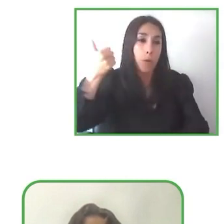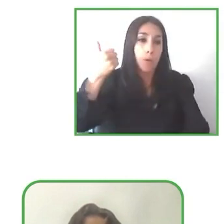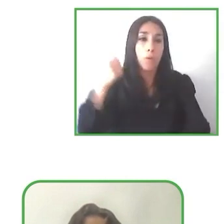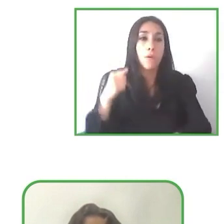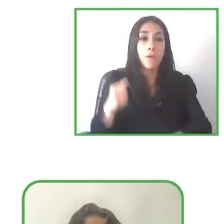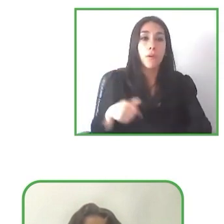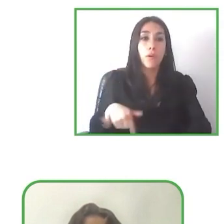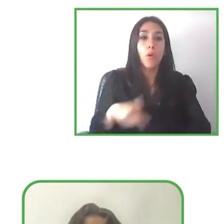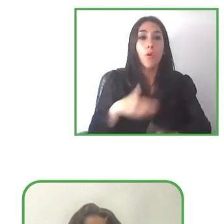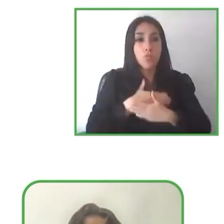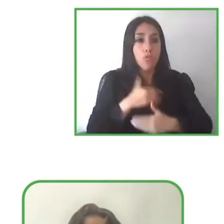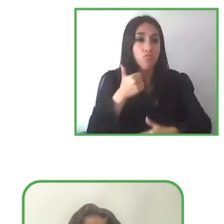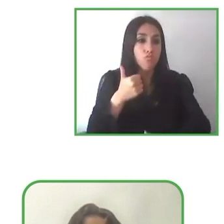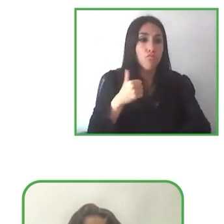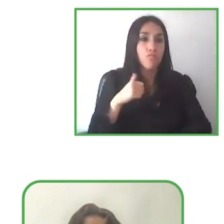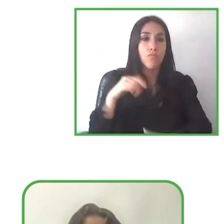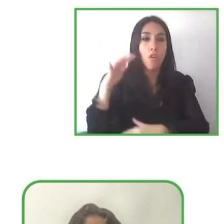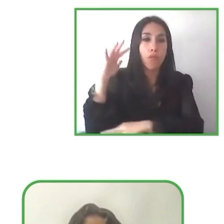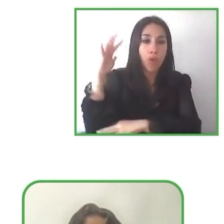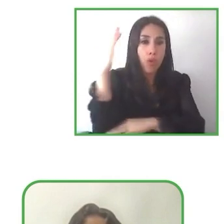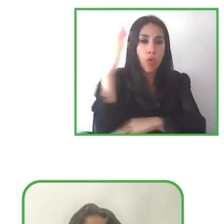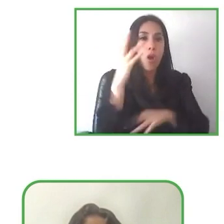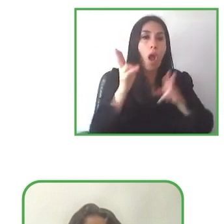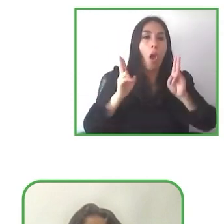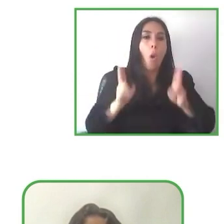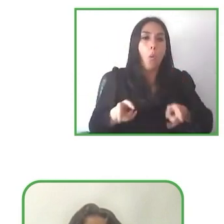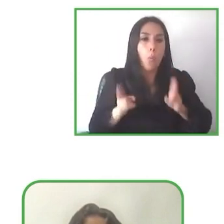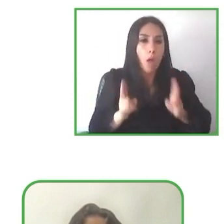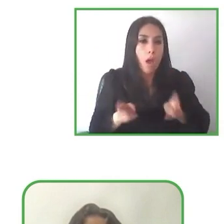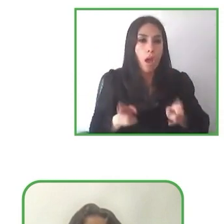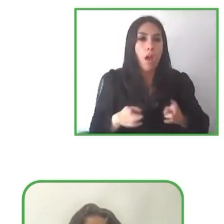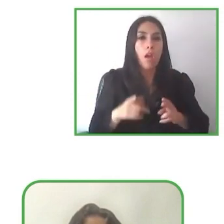and enjoy tourism in a very in an accessible way